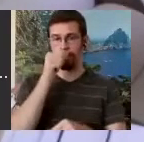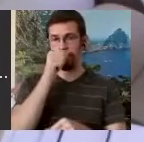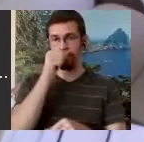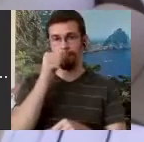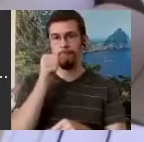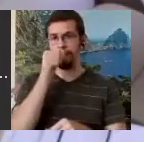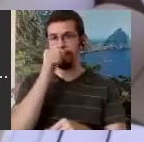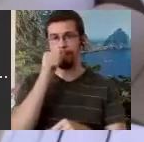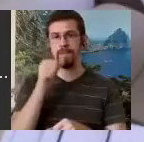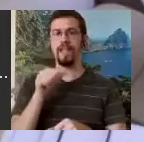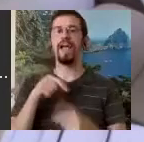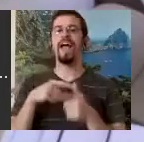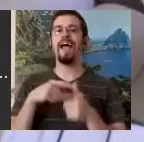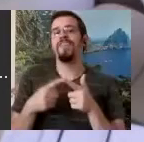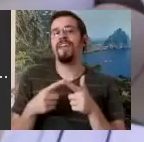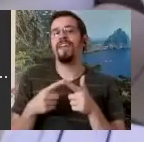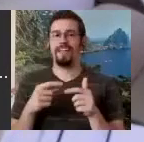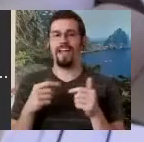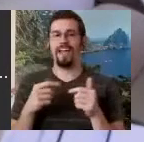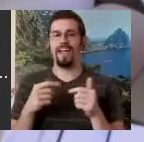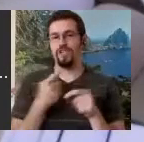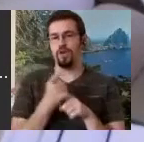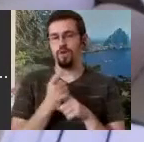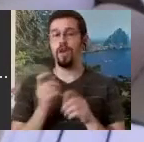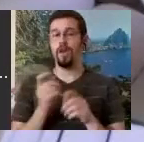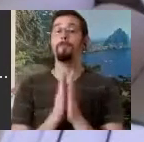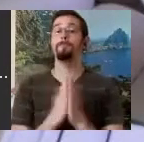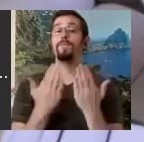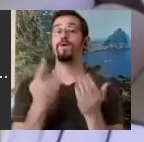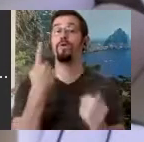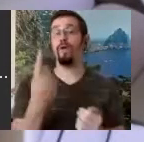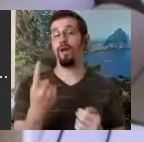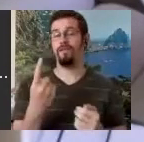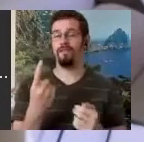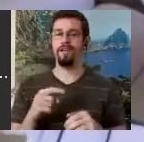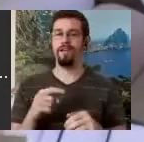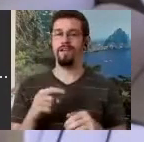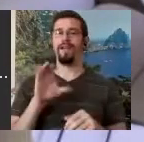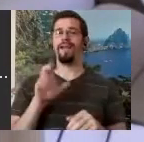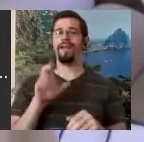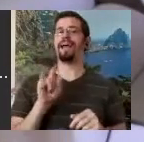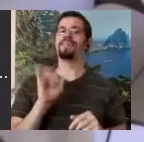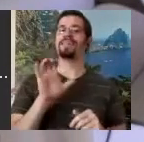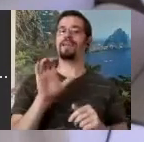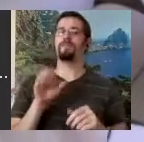Classical Ballet Key". And the reason why that's funny is that from that time on, I